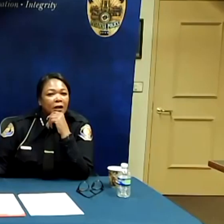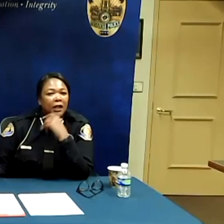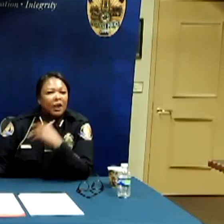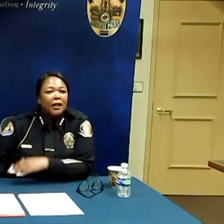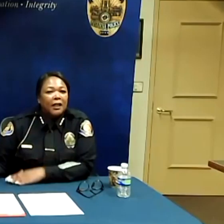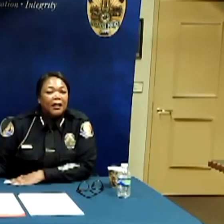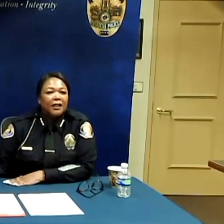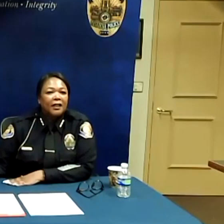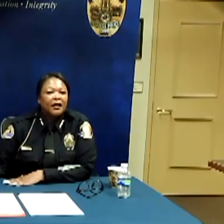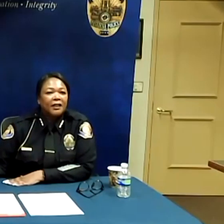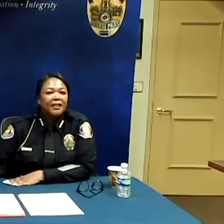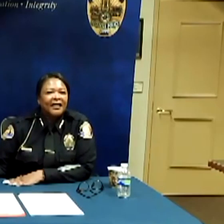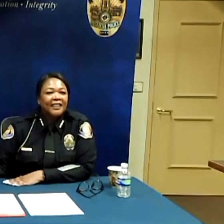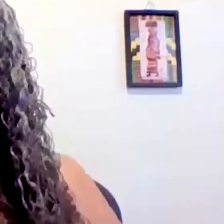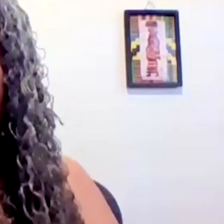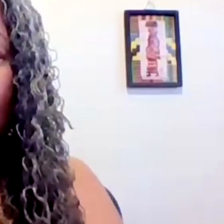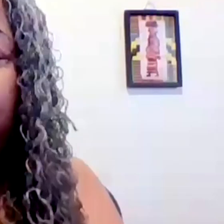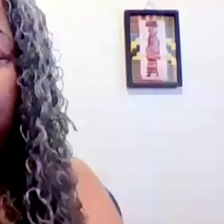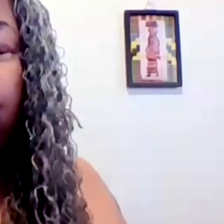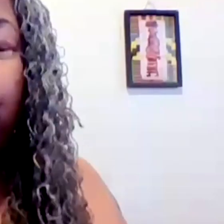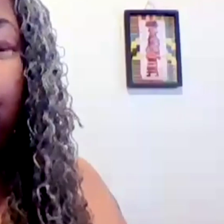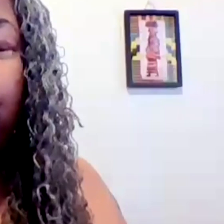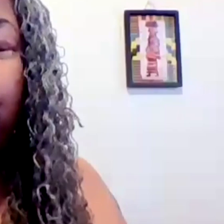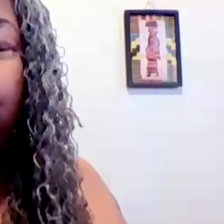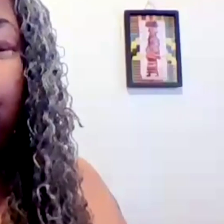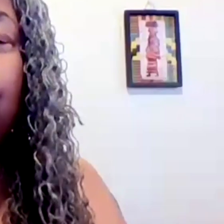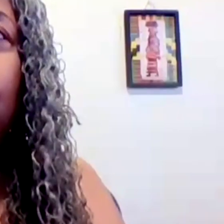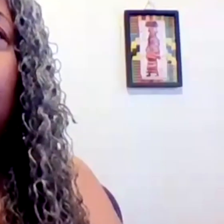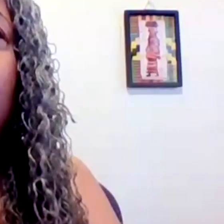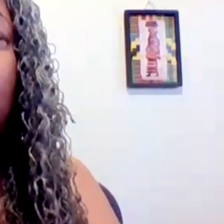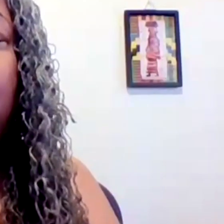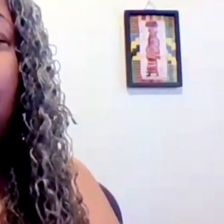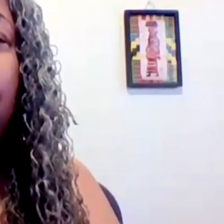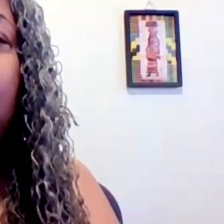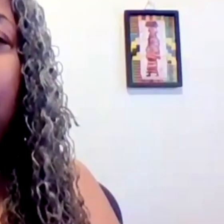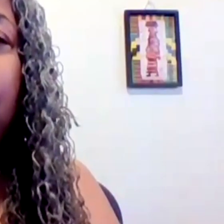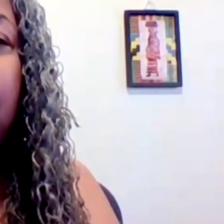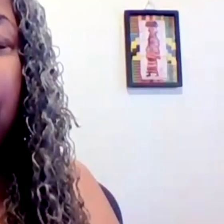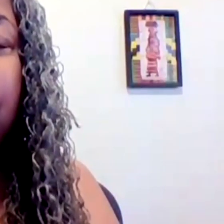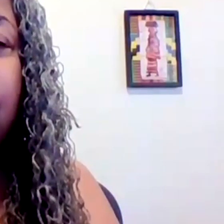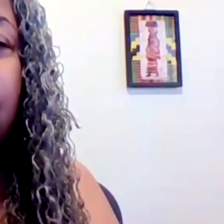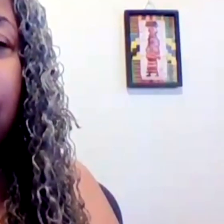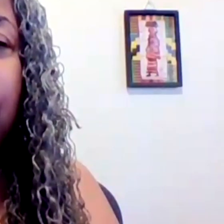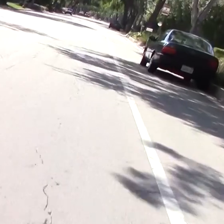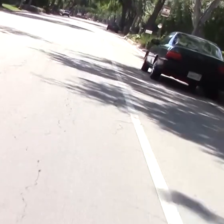police oversight commission was created and its first meeting was held in